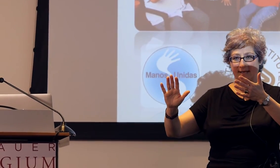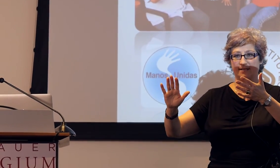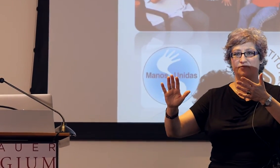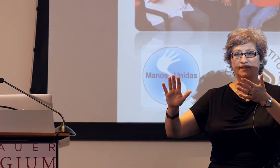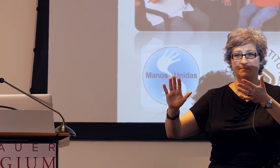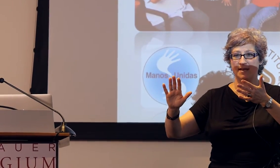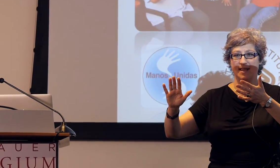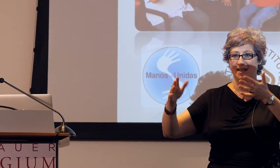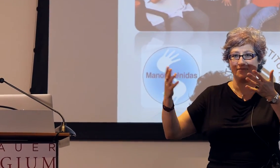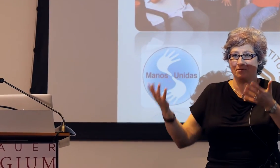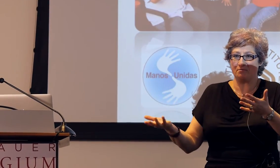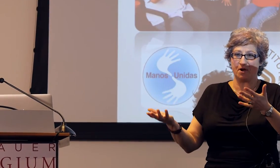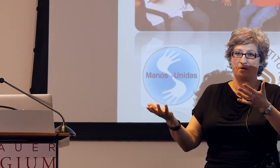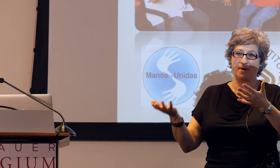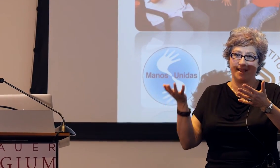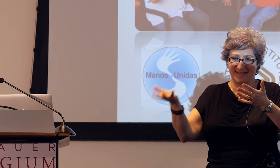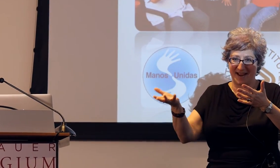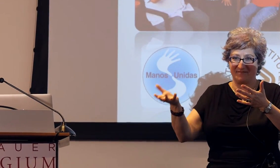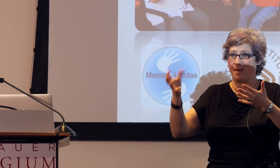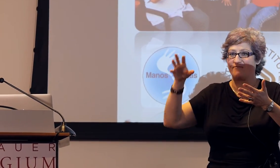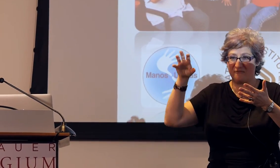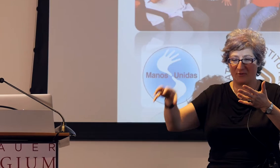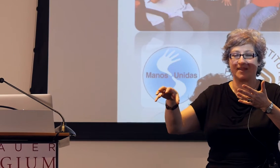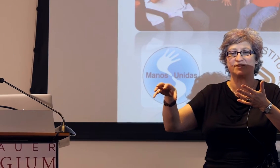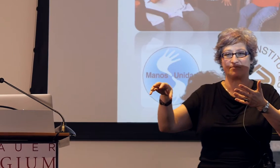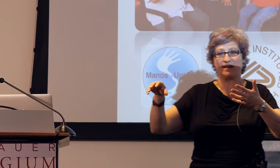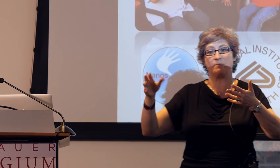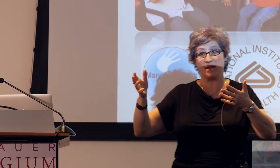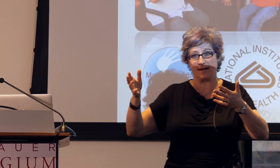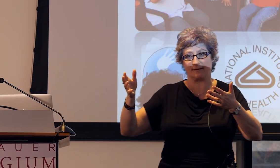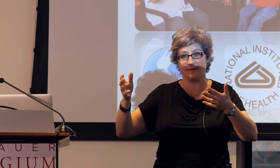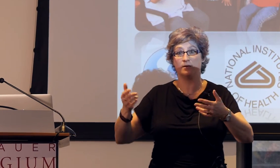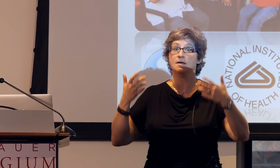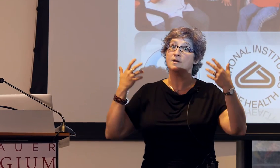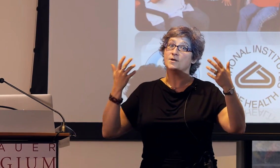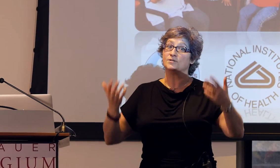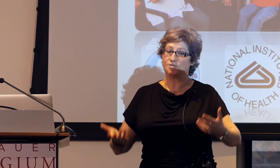a difference in meaning if you don't know exactly, if you haven't fully constrained the meaning.